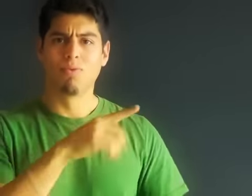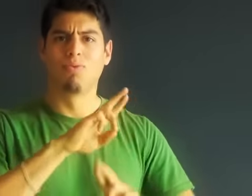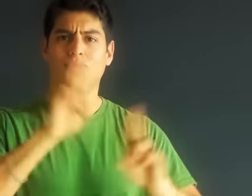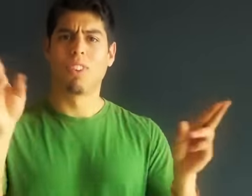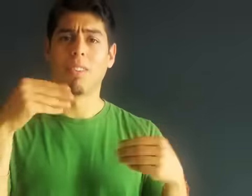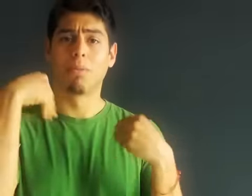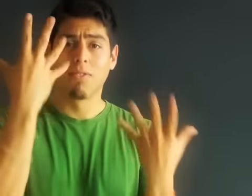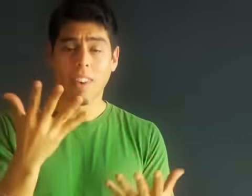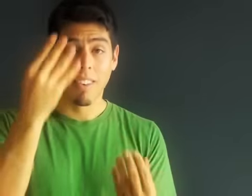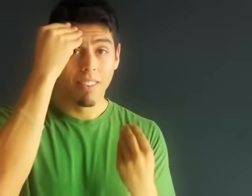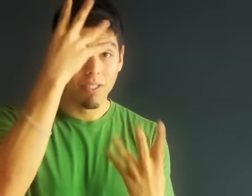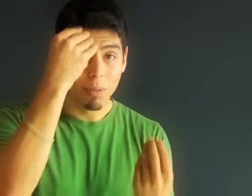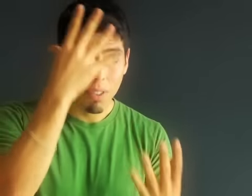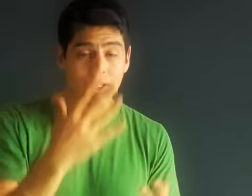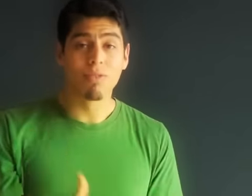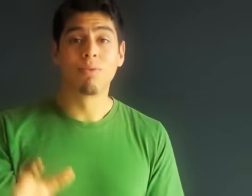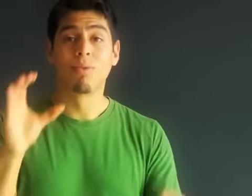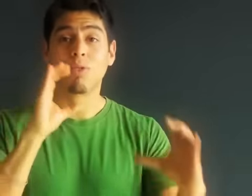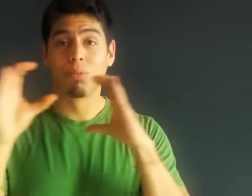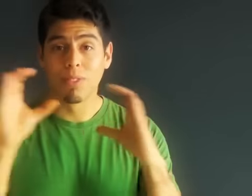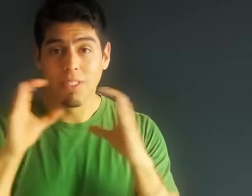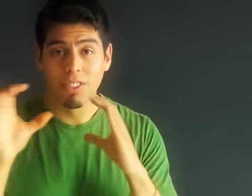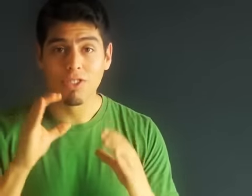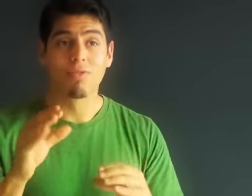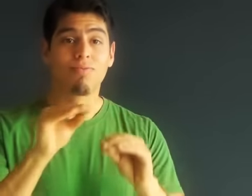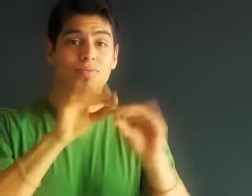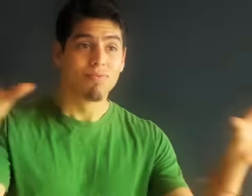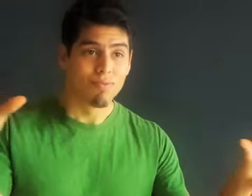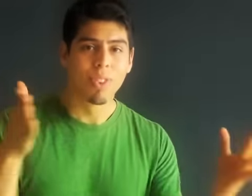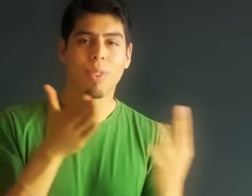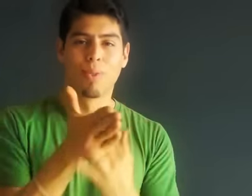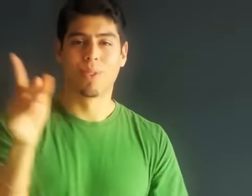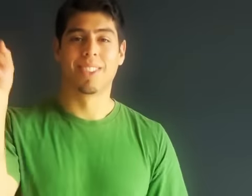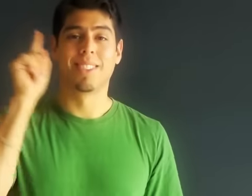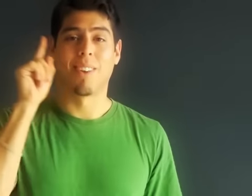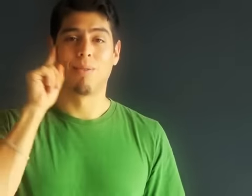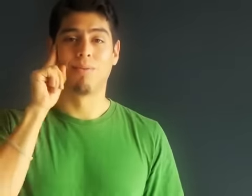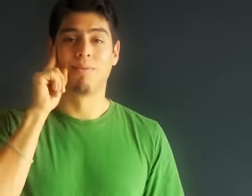readily provides information, communications, and other distributions through sound.